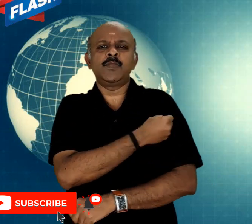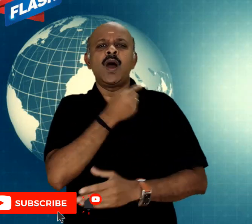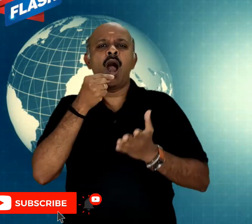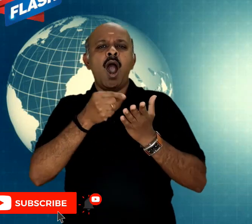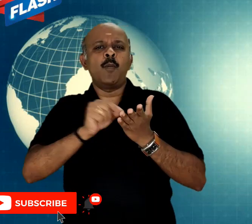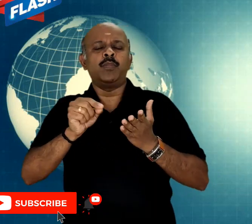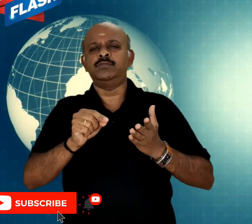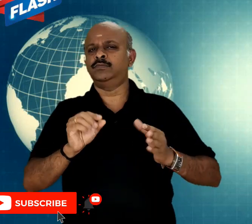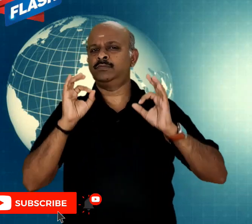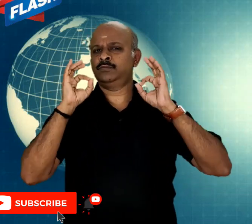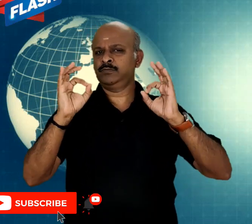and she is stable